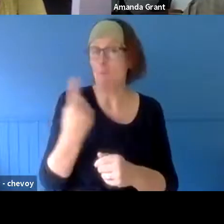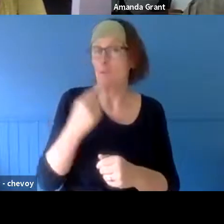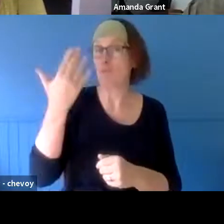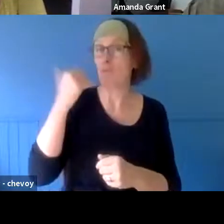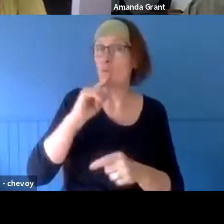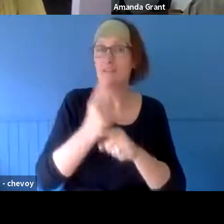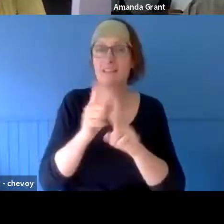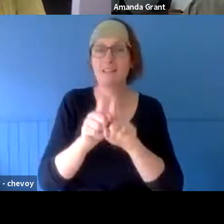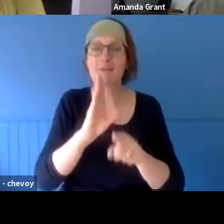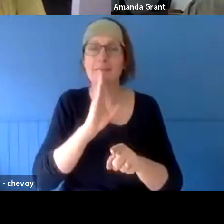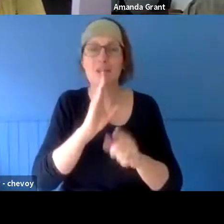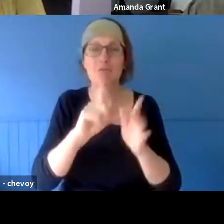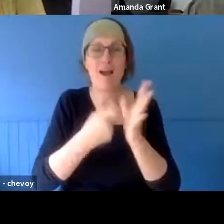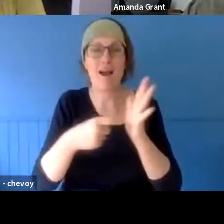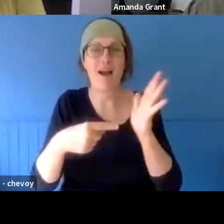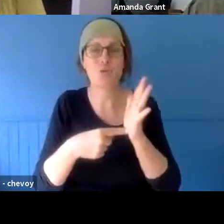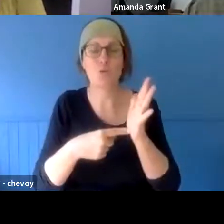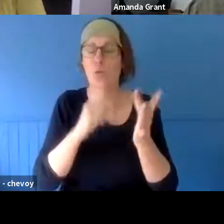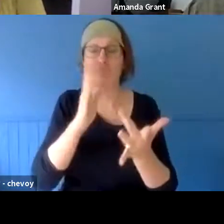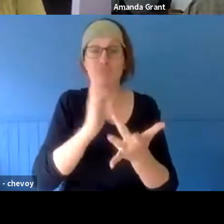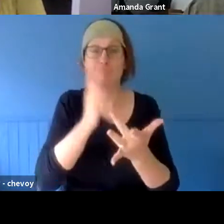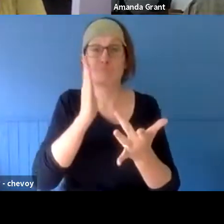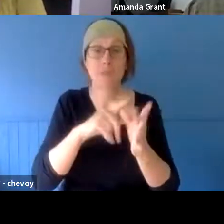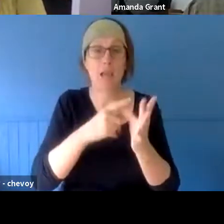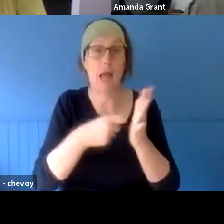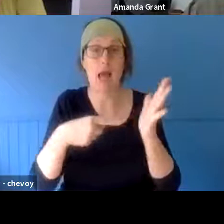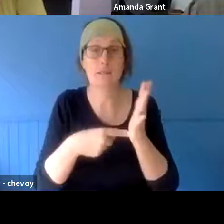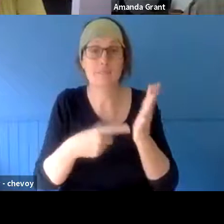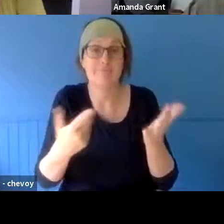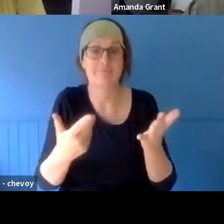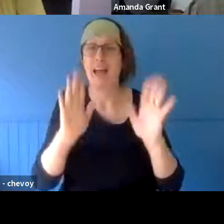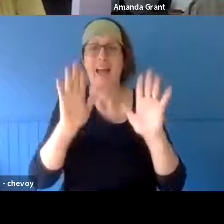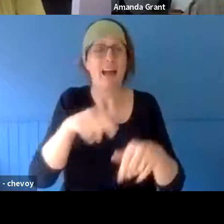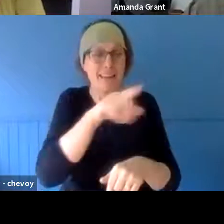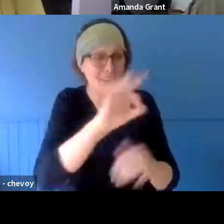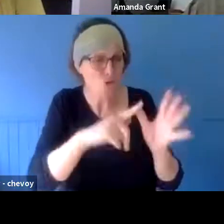art - we'd just go, "It's not art. You're making a lantern." One